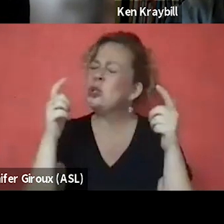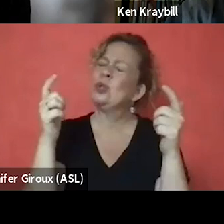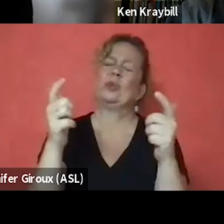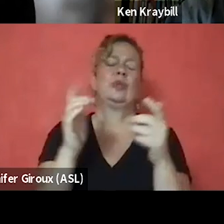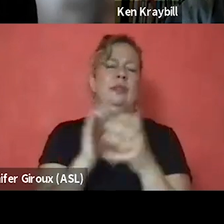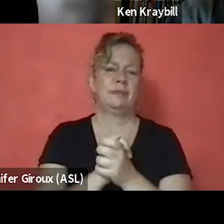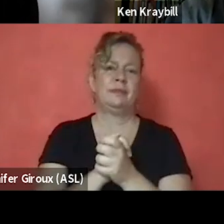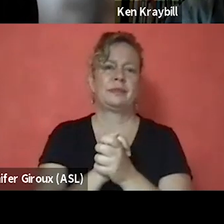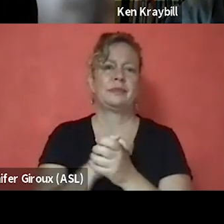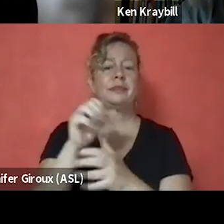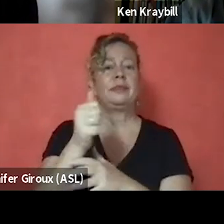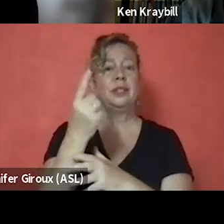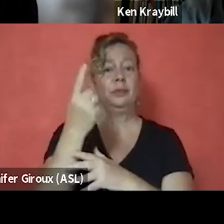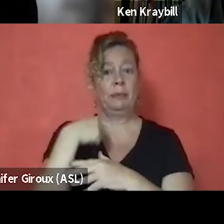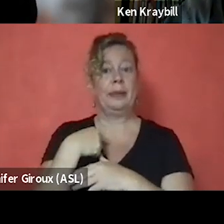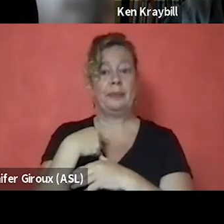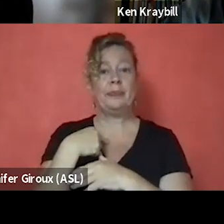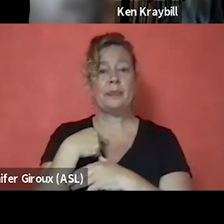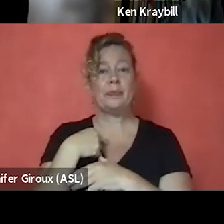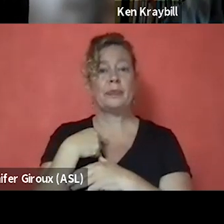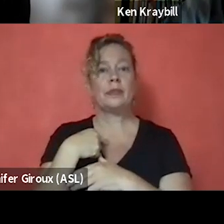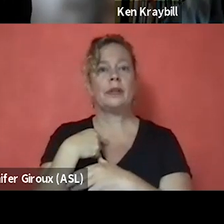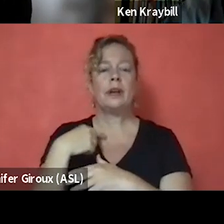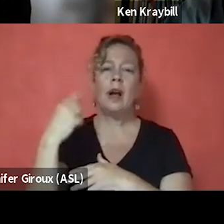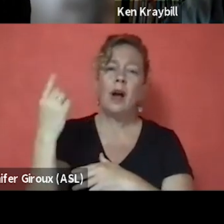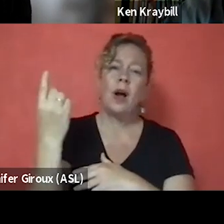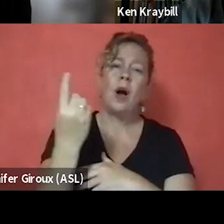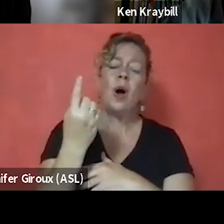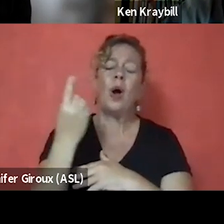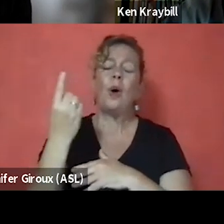The other one for me is always underpromise and overdeliver,